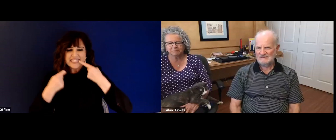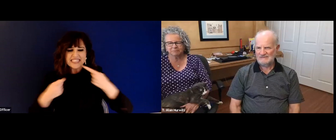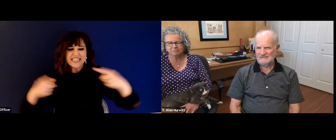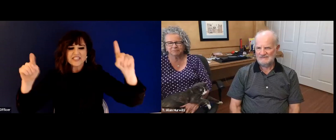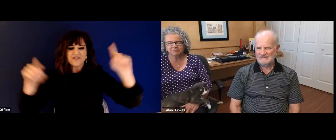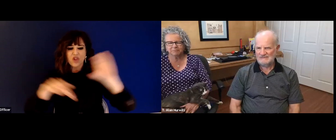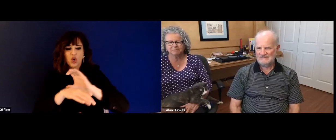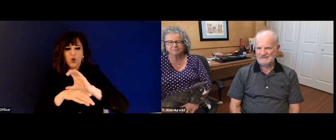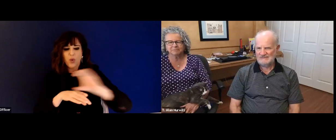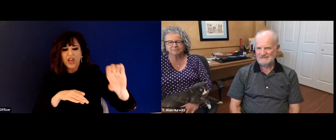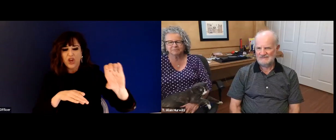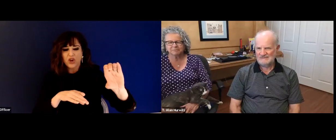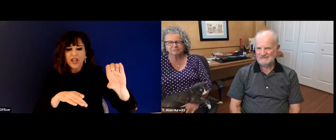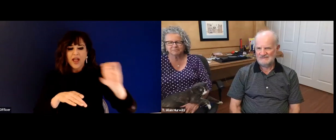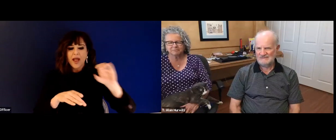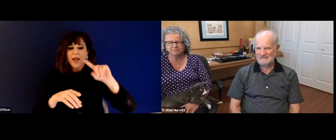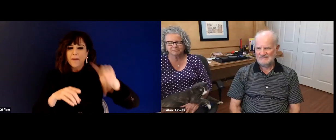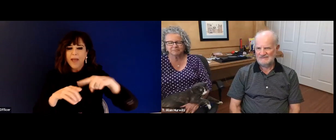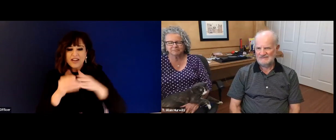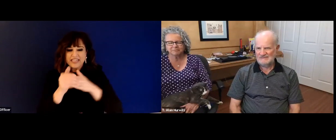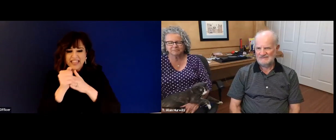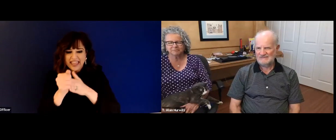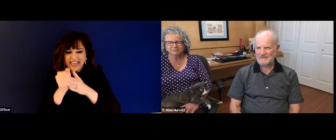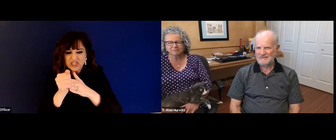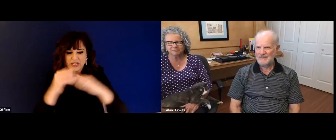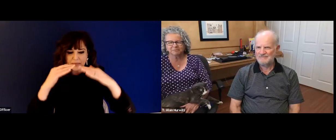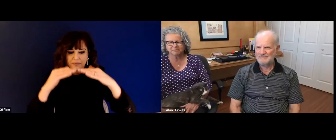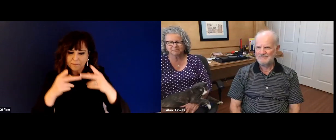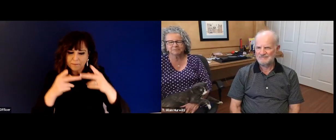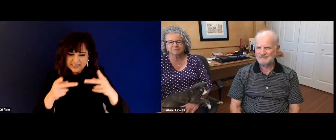experiences that shaped his personal and professional life.